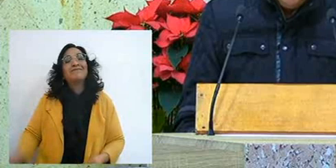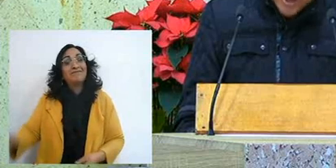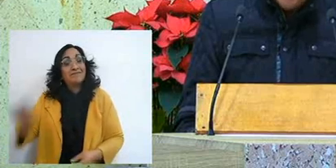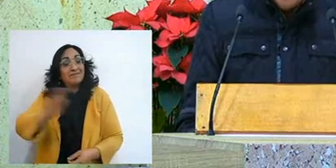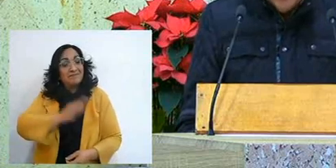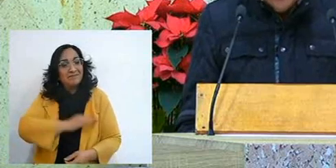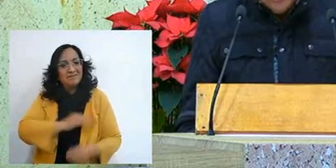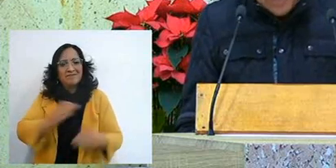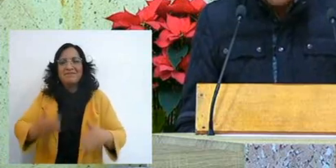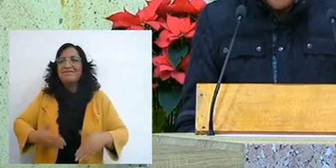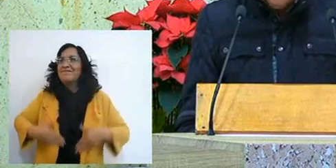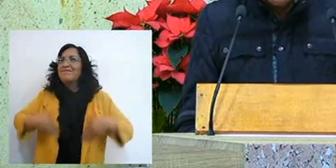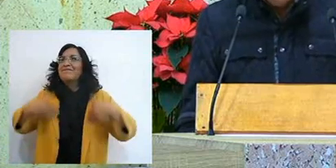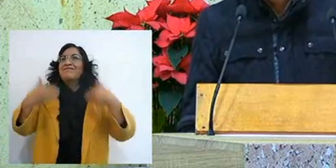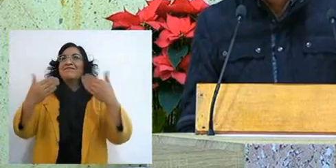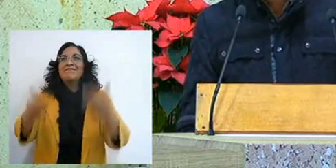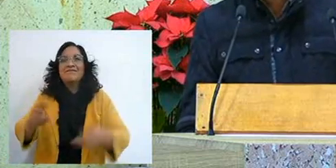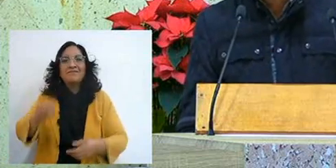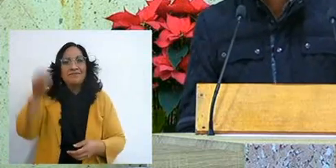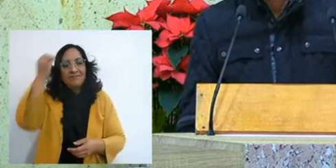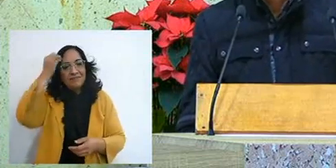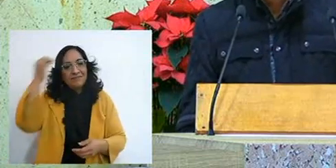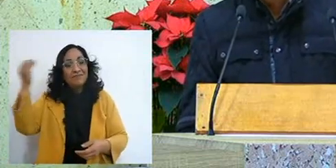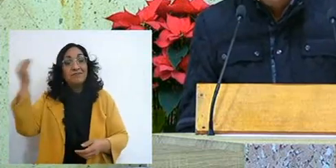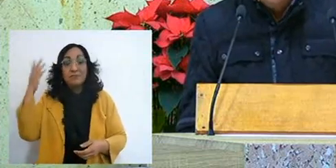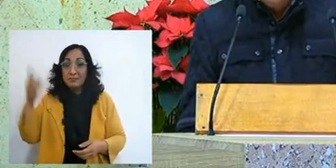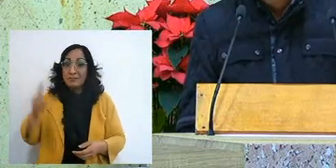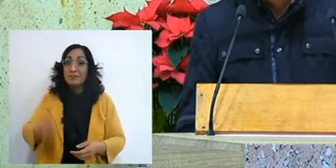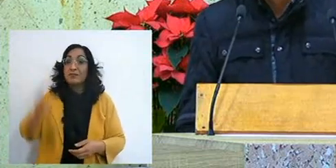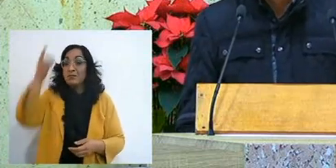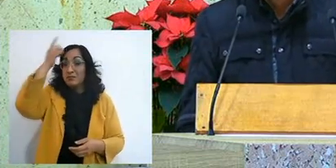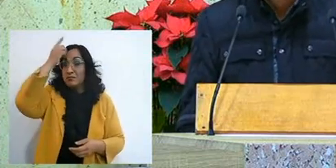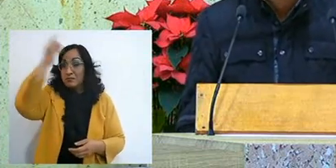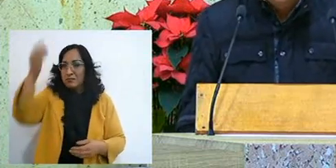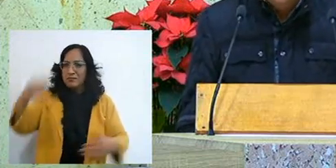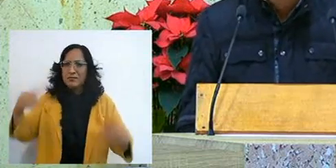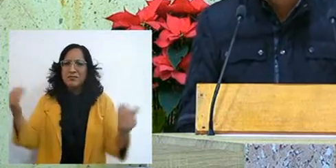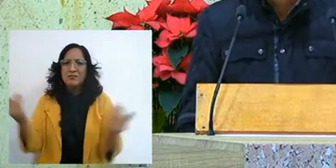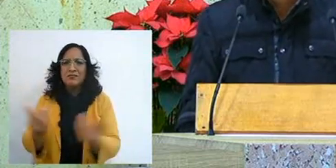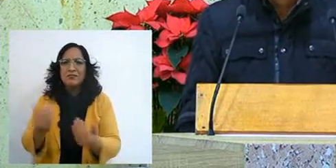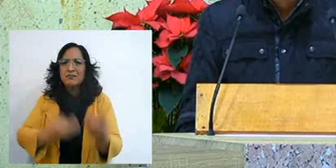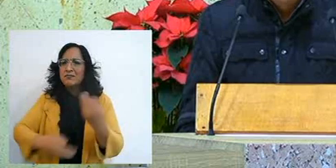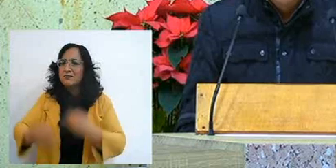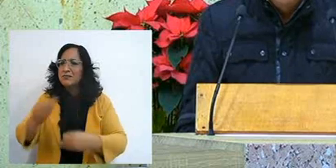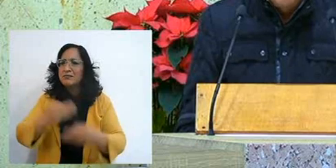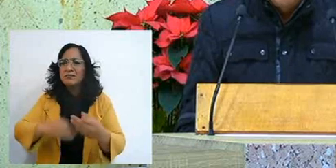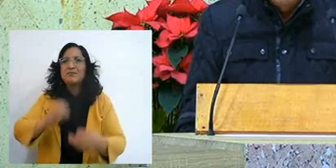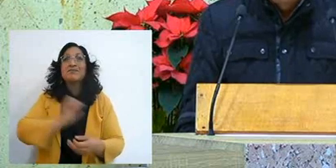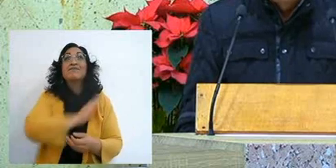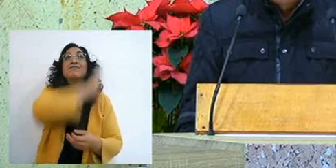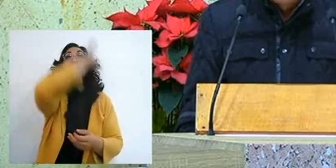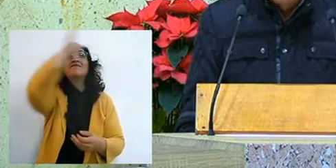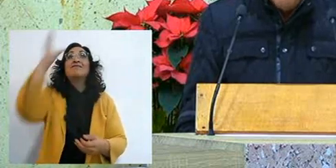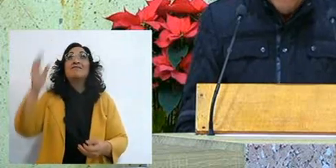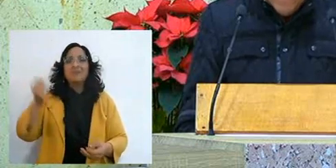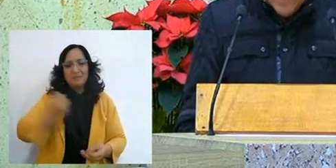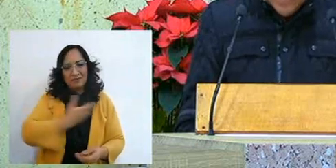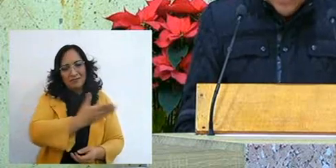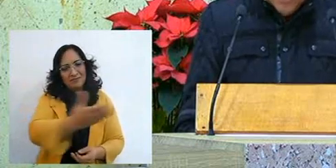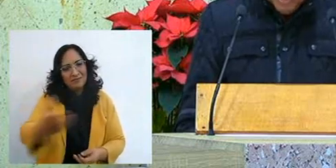that nothing less and nothing more than is the creator of the heavens and the earth,